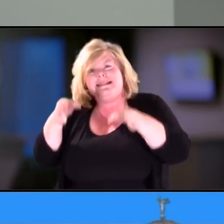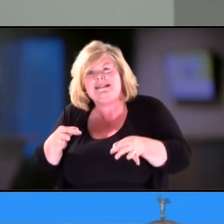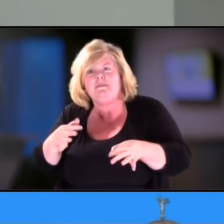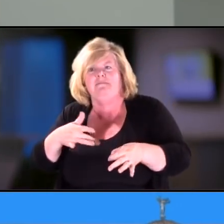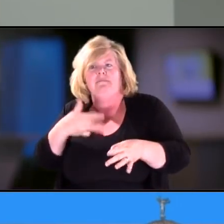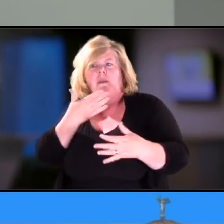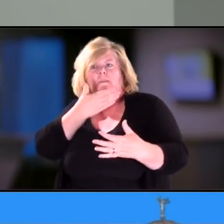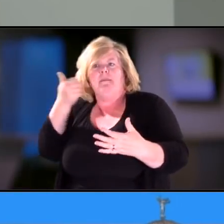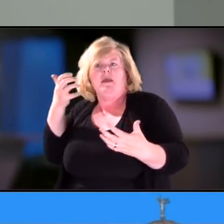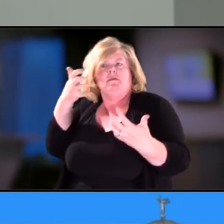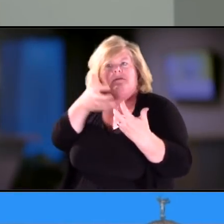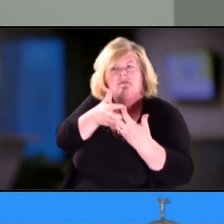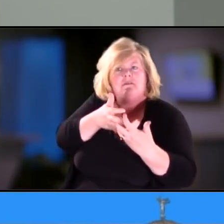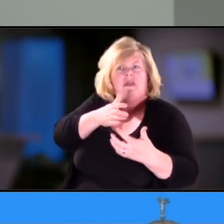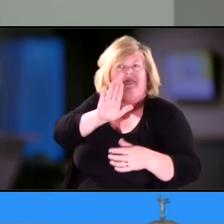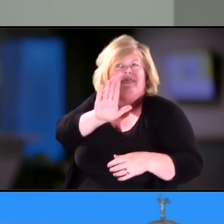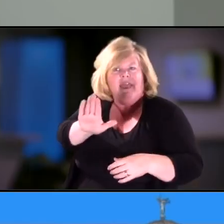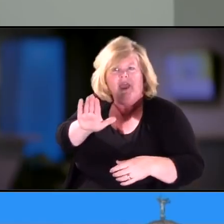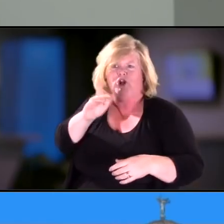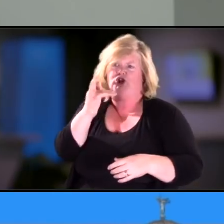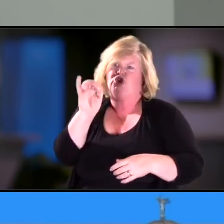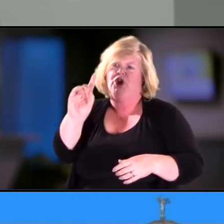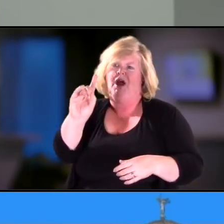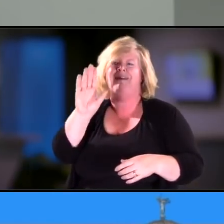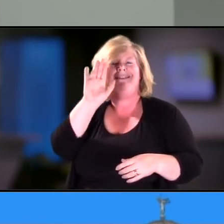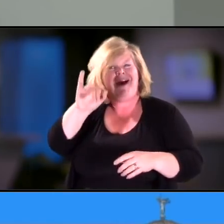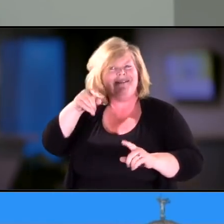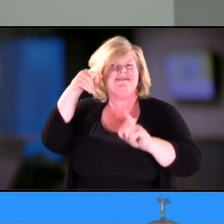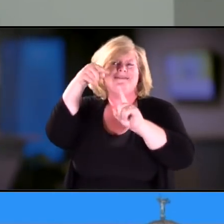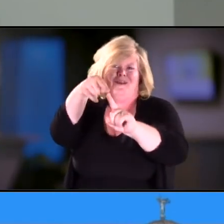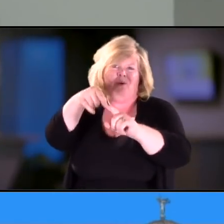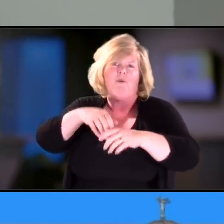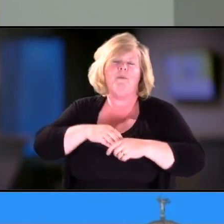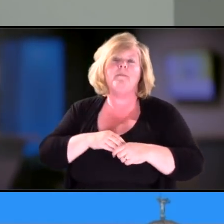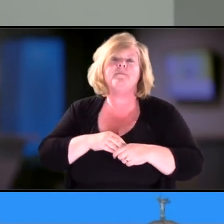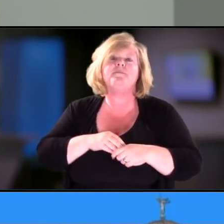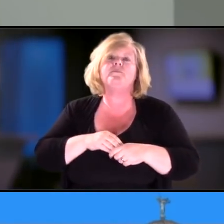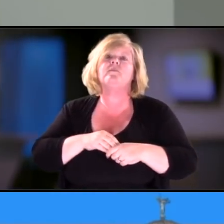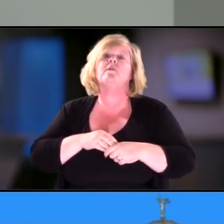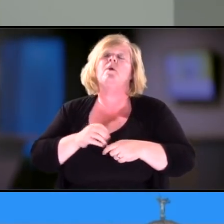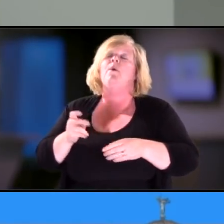is best for their individual child. That's the intent here. Sen. Smith: So, Mr. Chairman then,